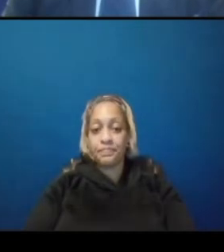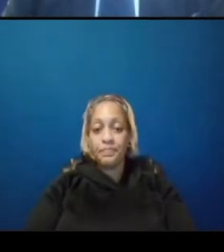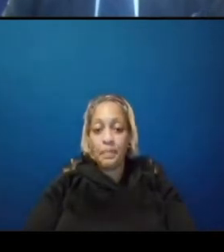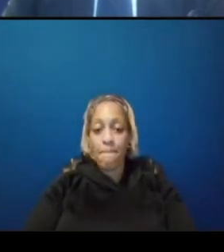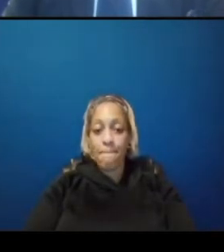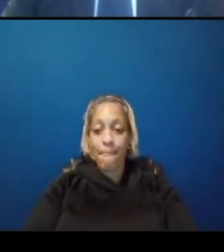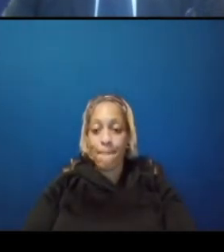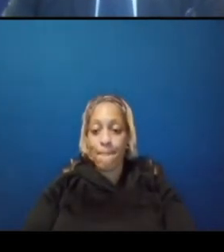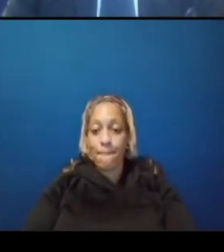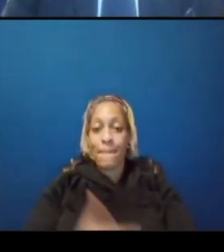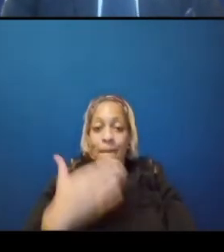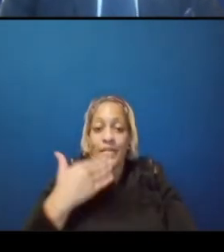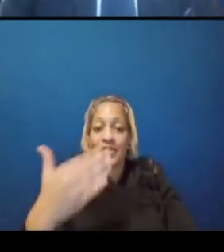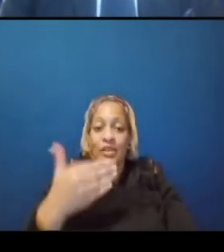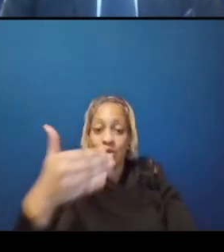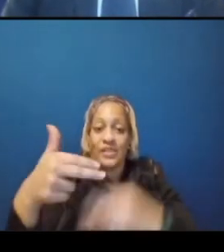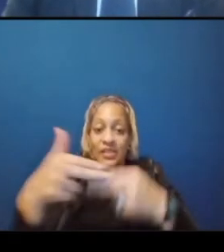thank you next slide